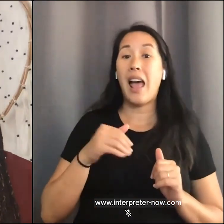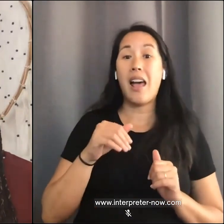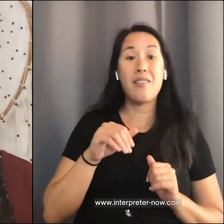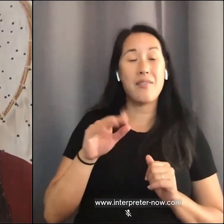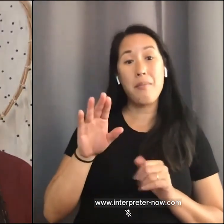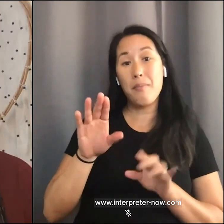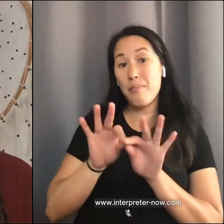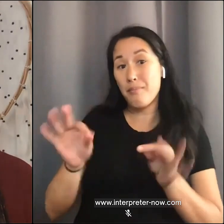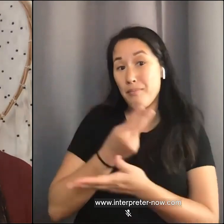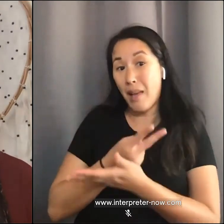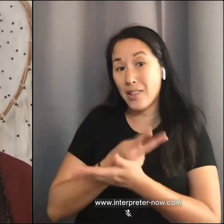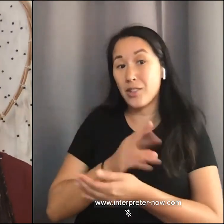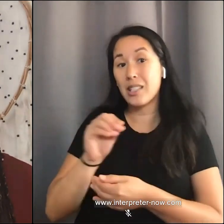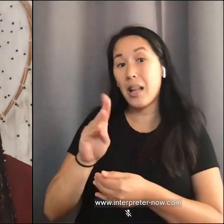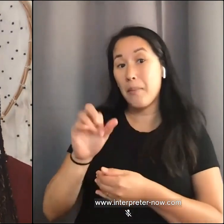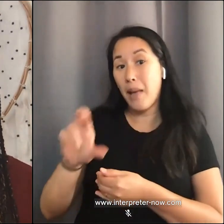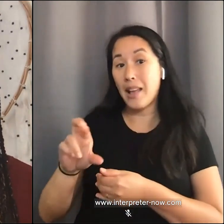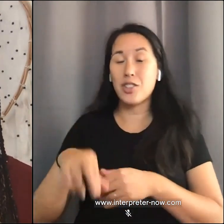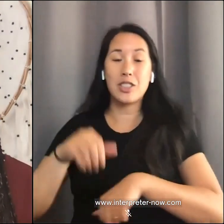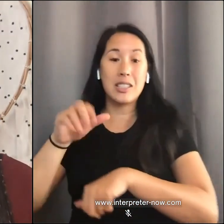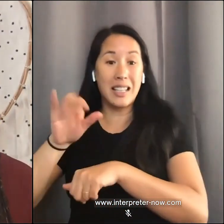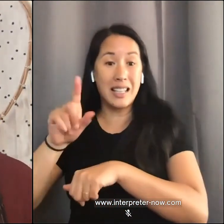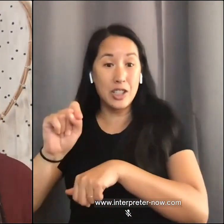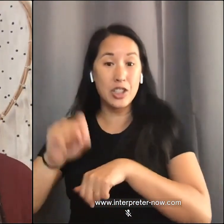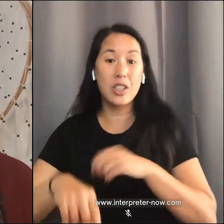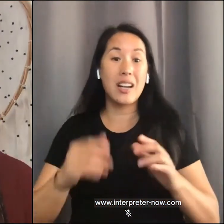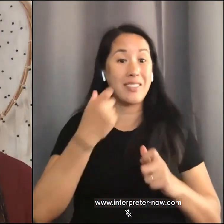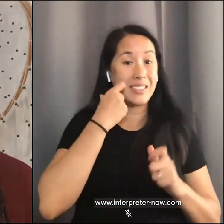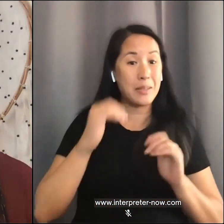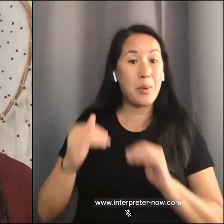Most recently, I've been promoted to diversity, inclusion, and belonging education specialists.